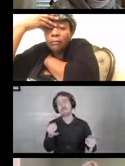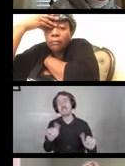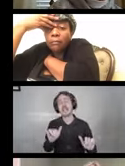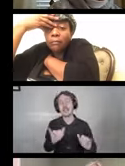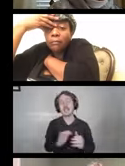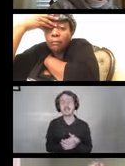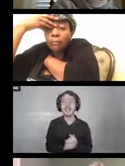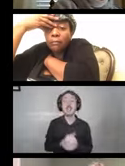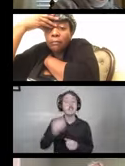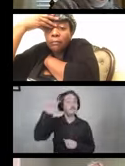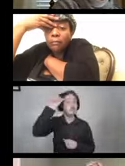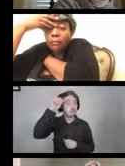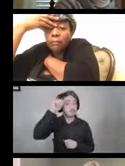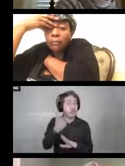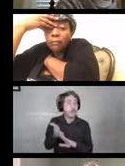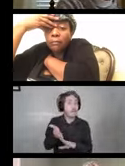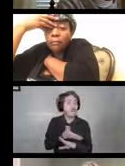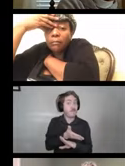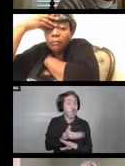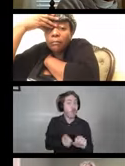Before COVID-19, during COVID-19, and after COVID-19,